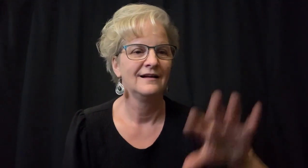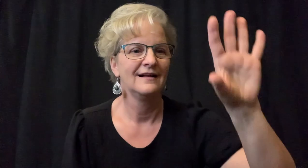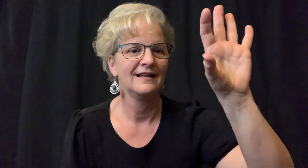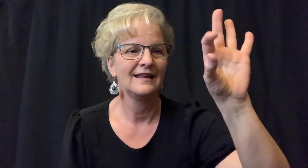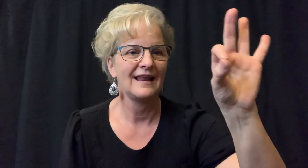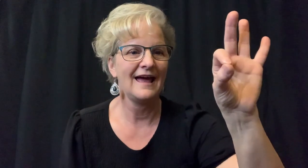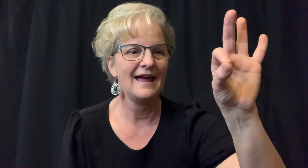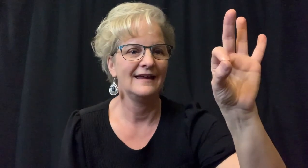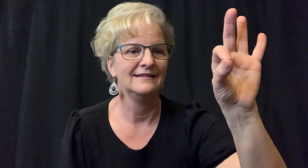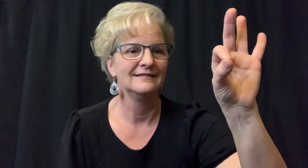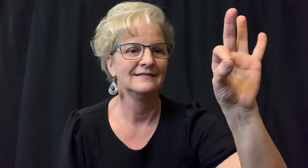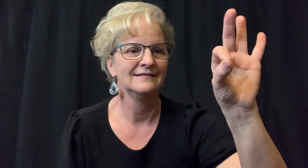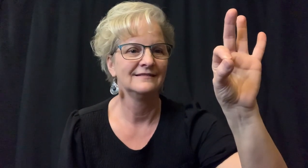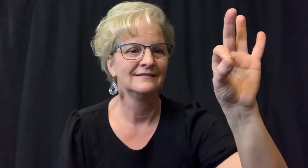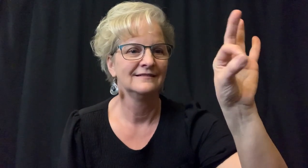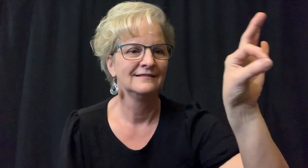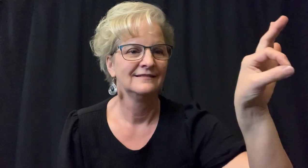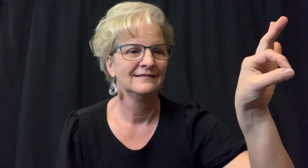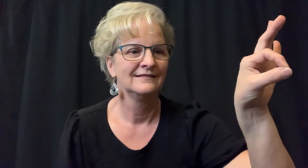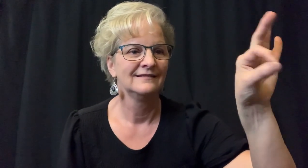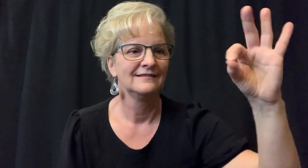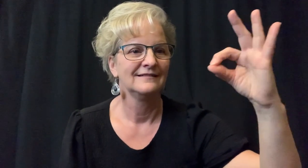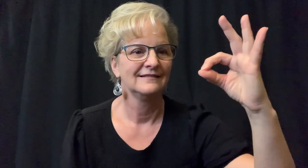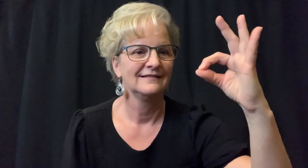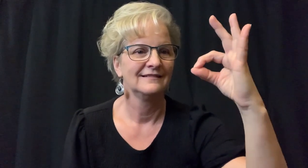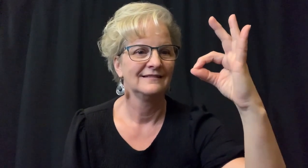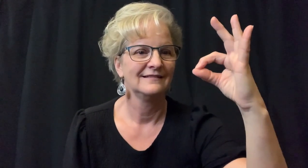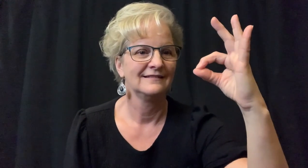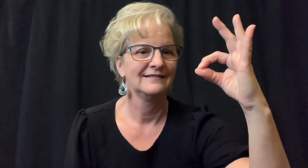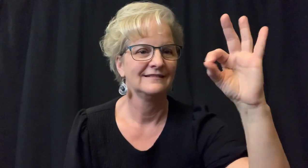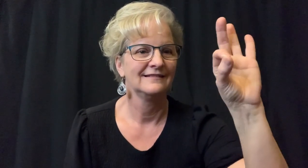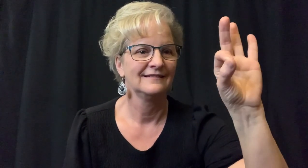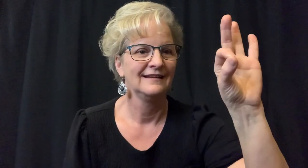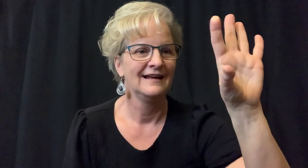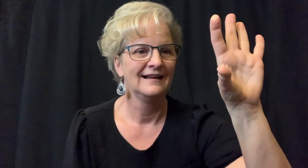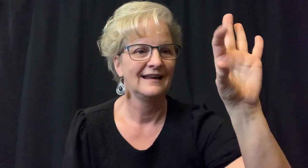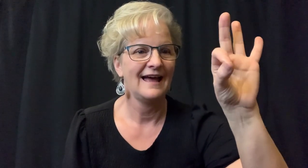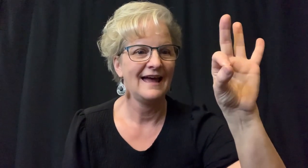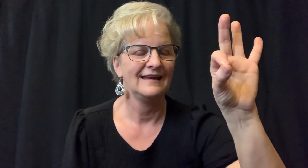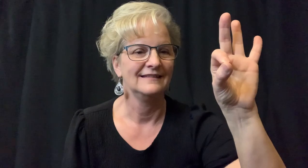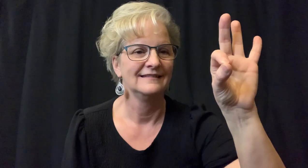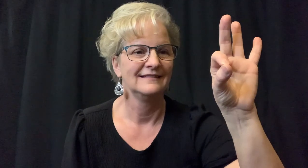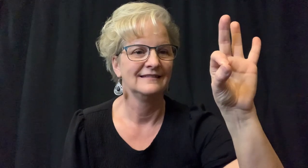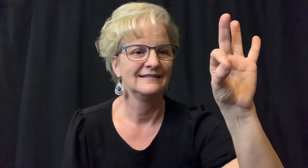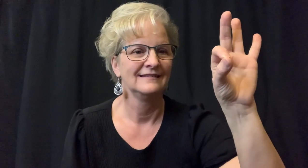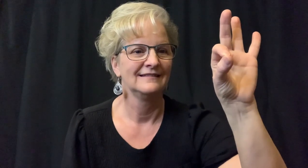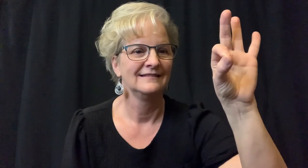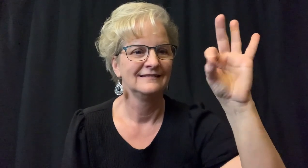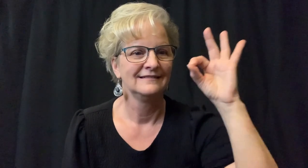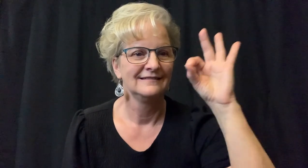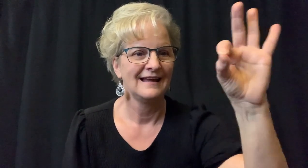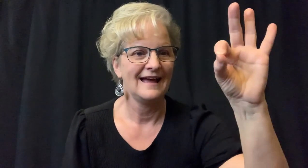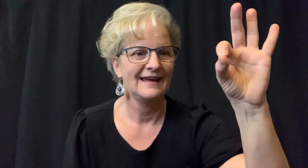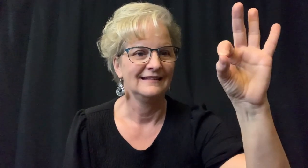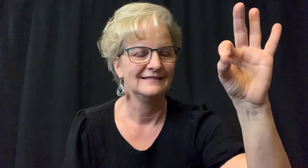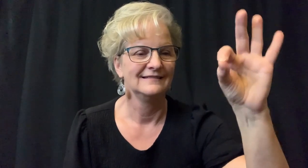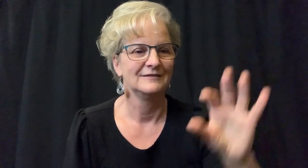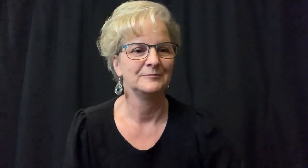Number "nine (9)".